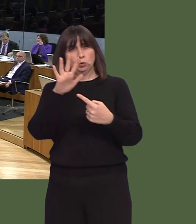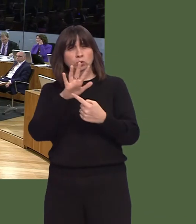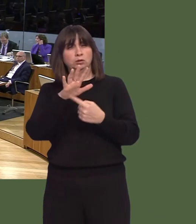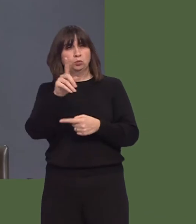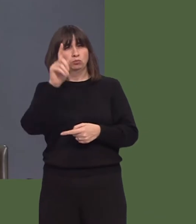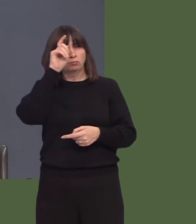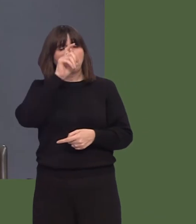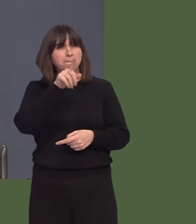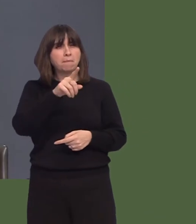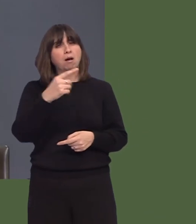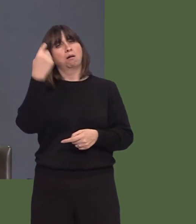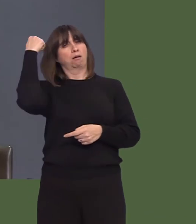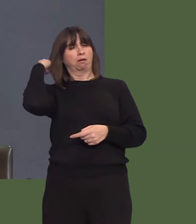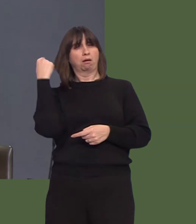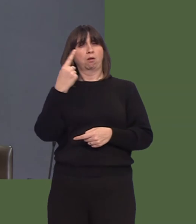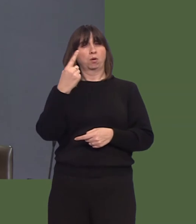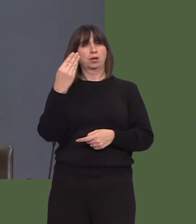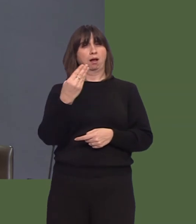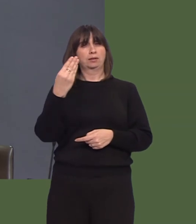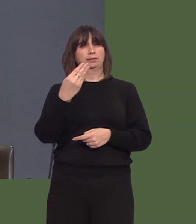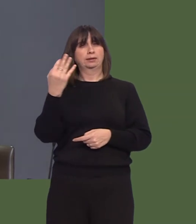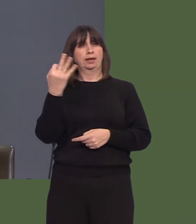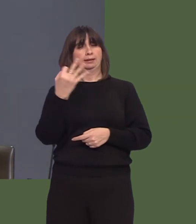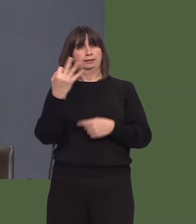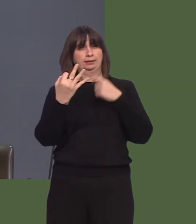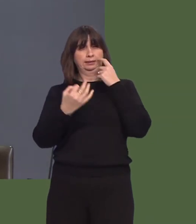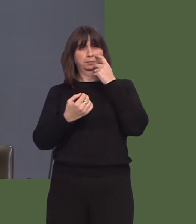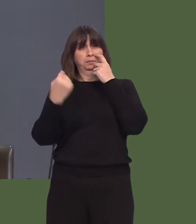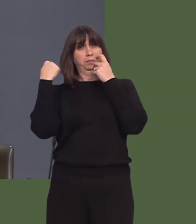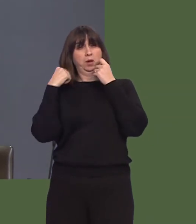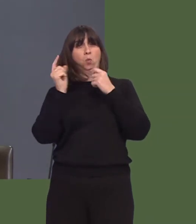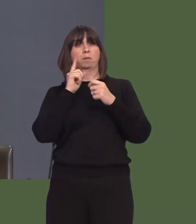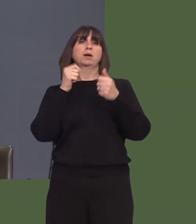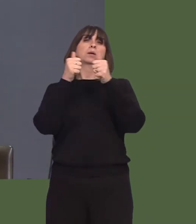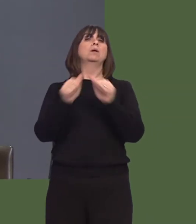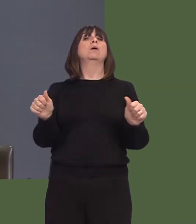gafodd menywod bleidleisio am y tro cyntaf, ond nid oedd yna ddim cydraddoldeb efo dynion.